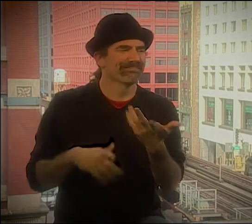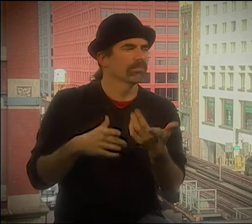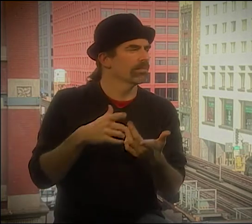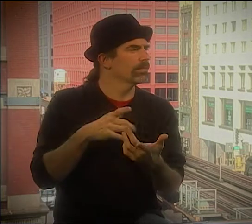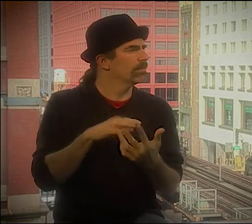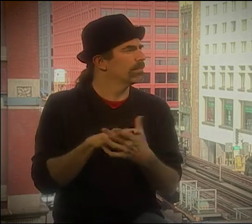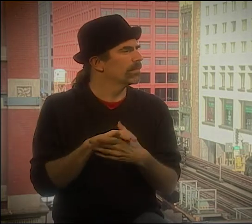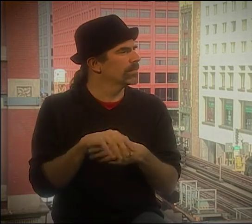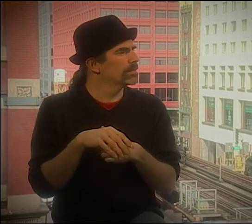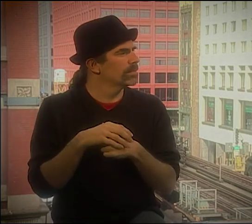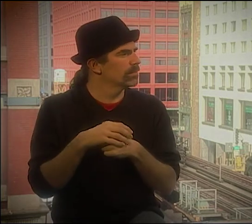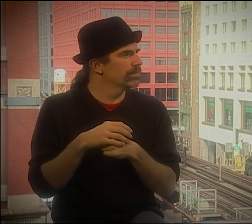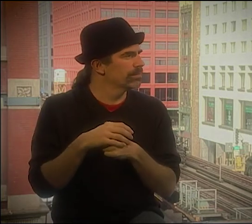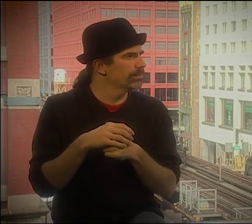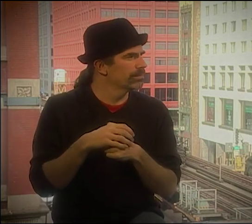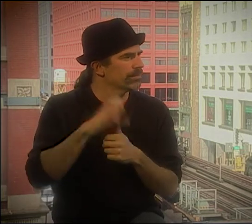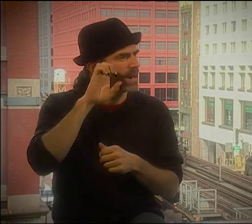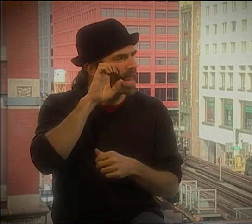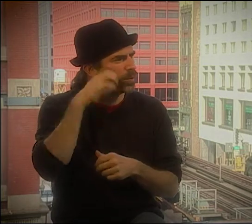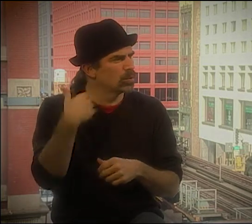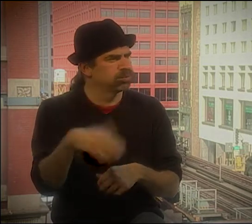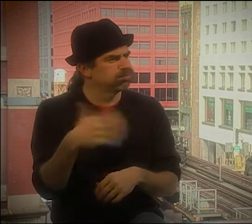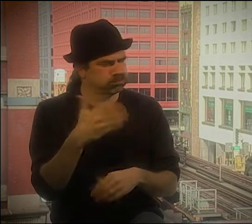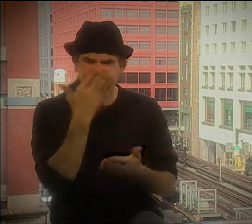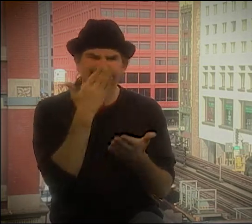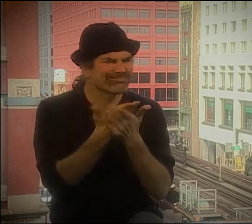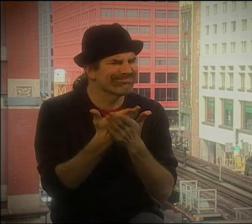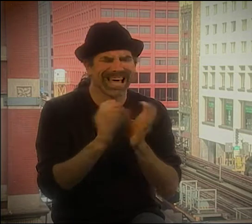I OFTEN...HOW DO I EXPLAIN THIS?